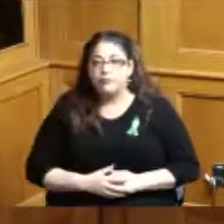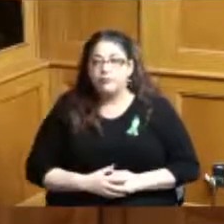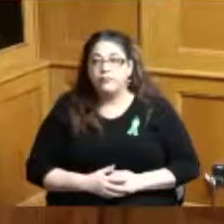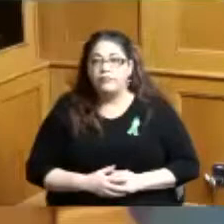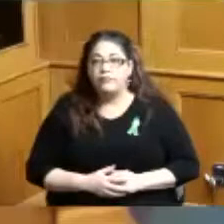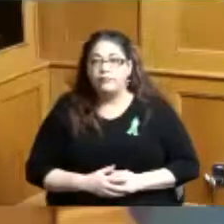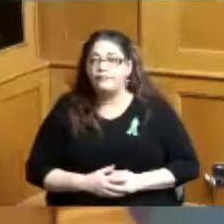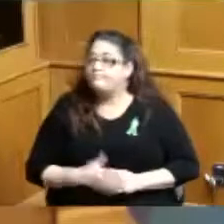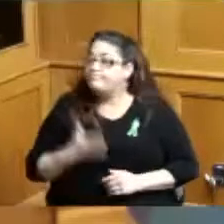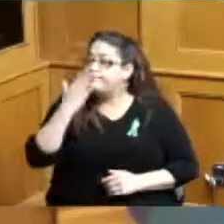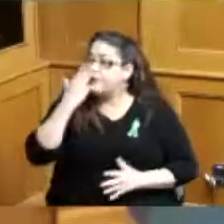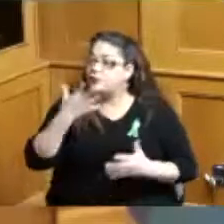thank you so much um